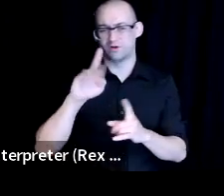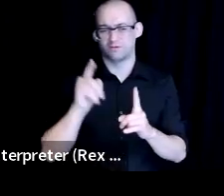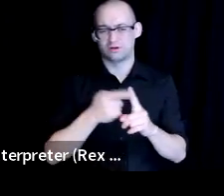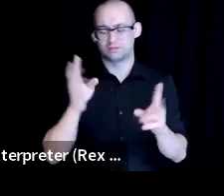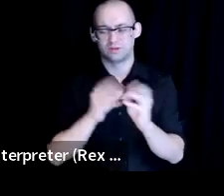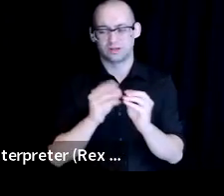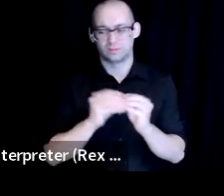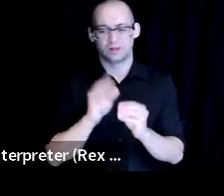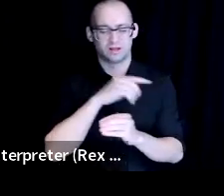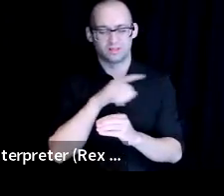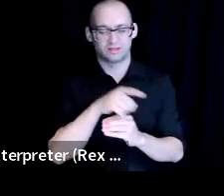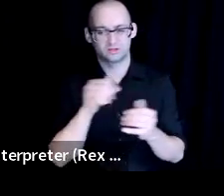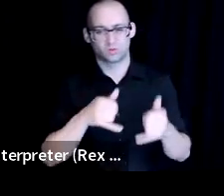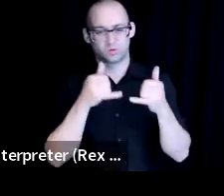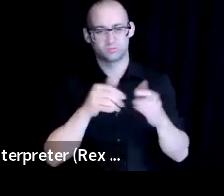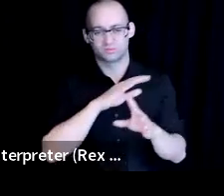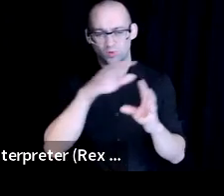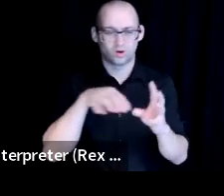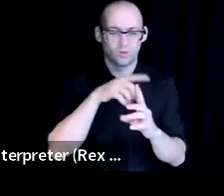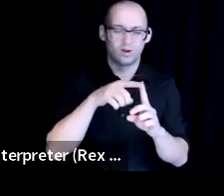around digital barriers discussion.